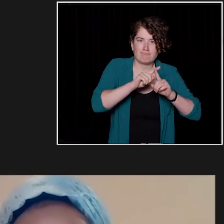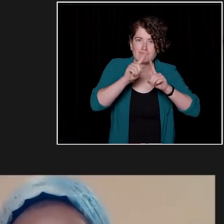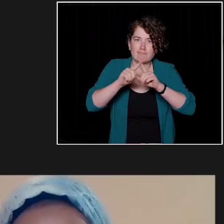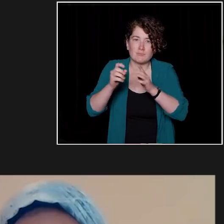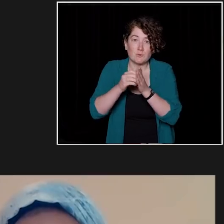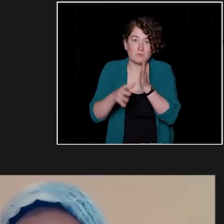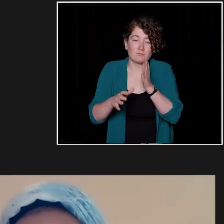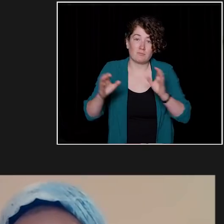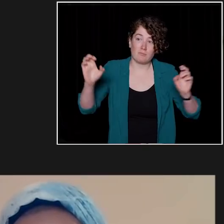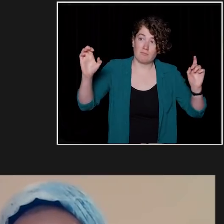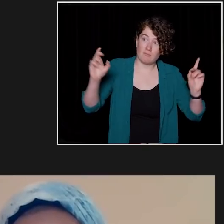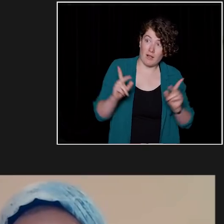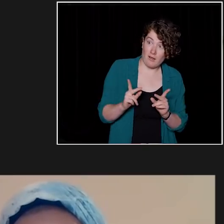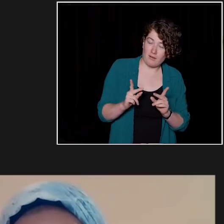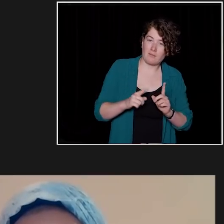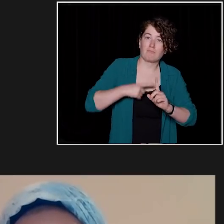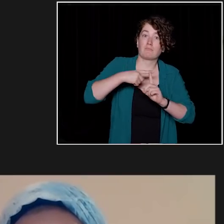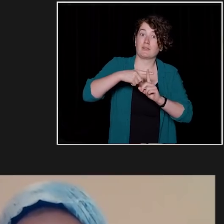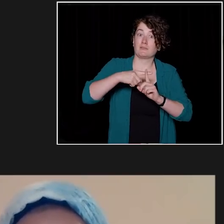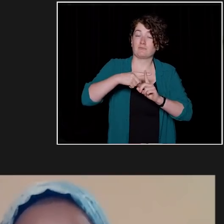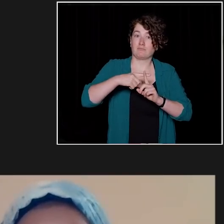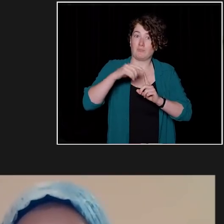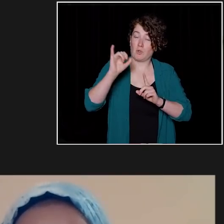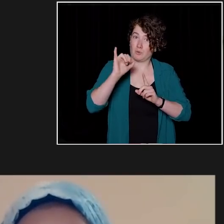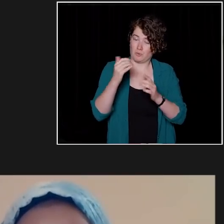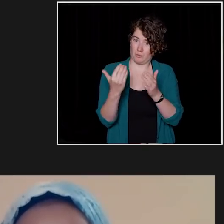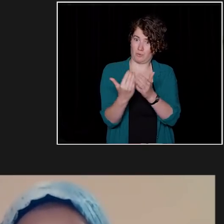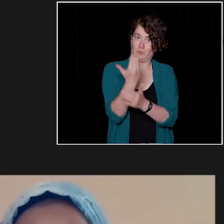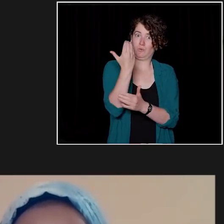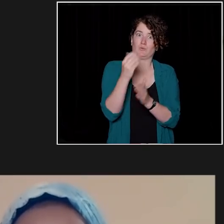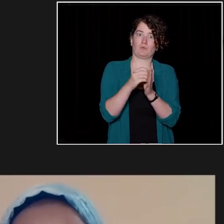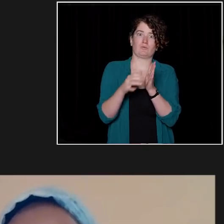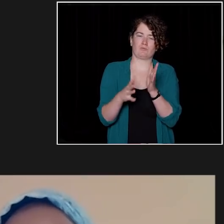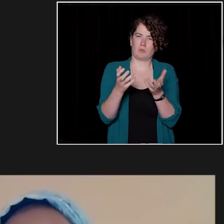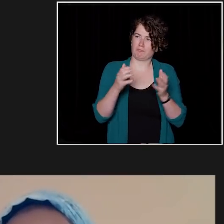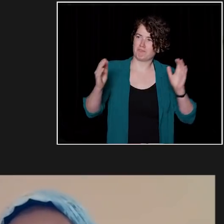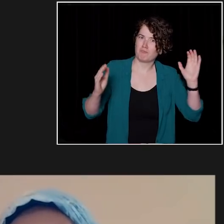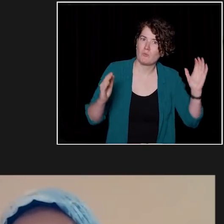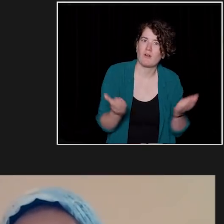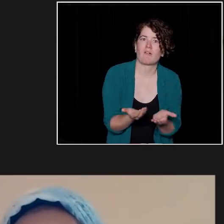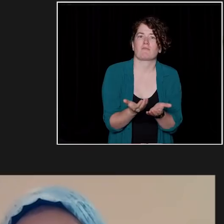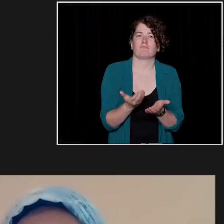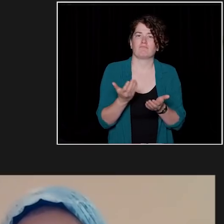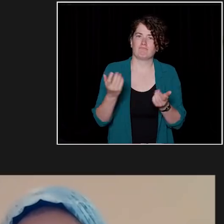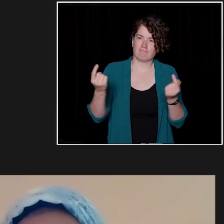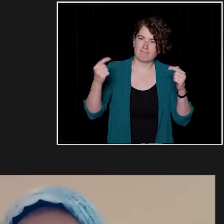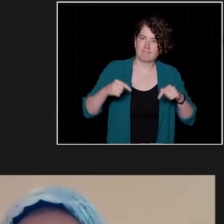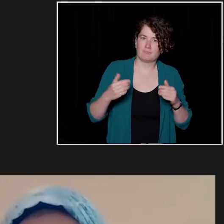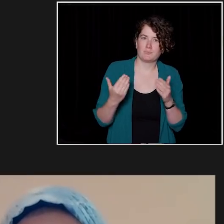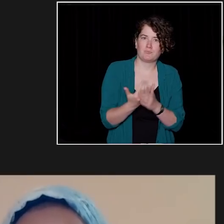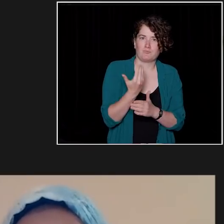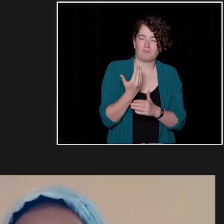who are coming back to the university and especially welcoming to you those first-year students.